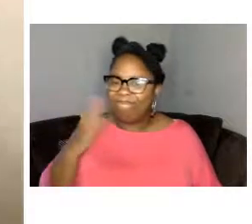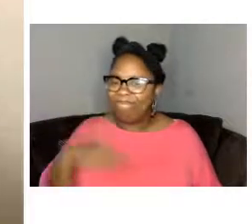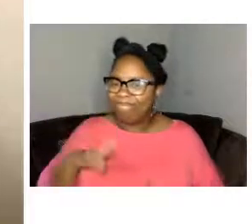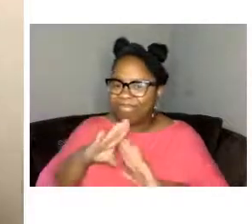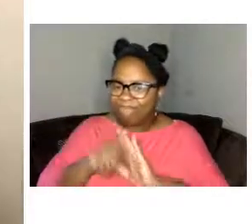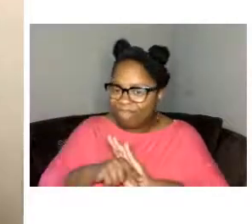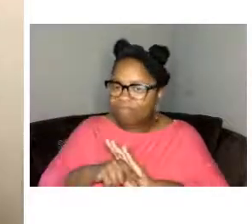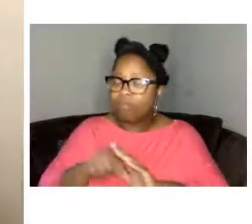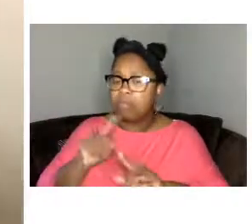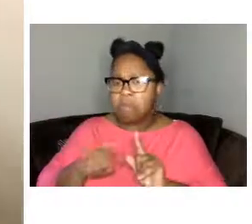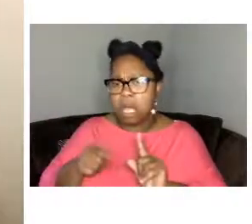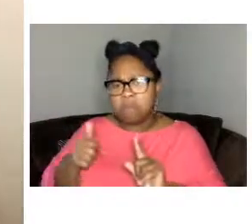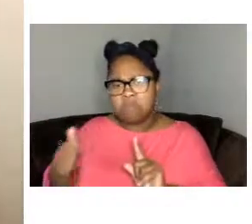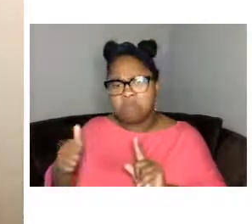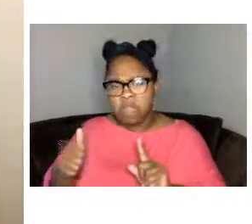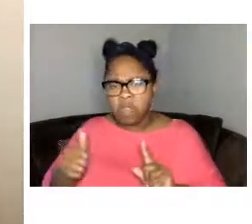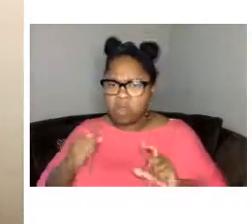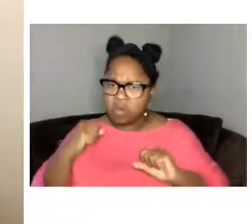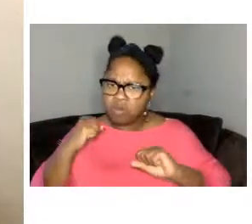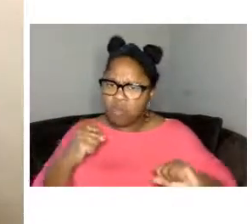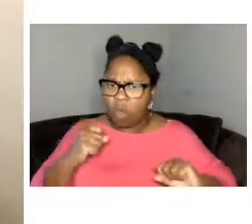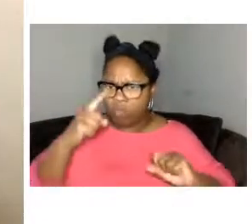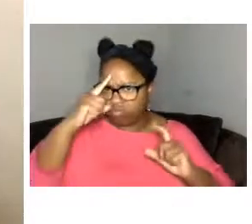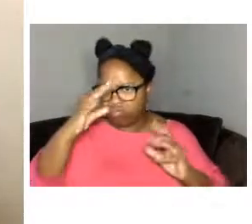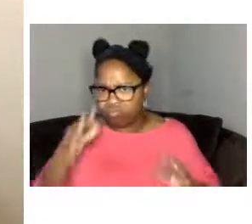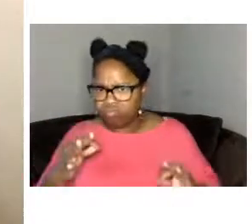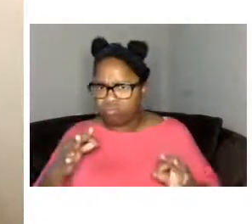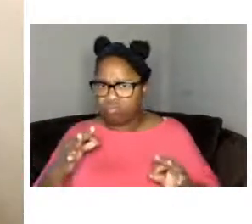determination his faith and his willingness to get things done